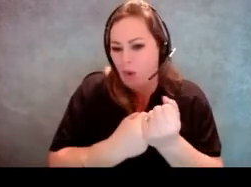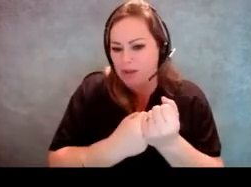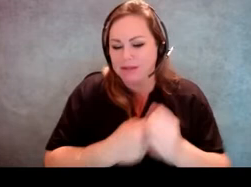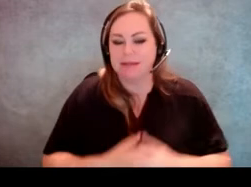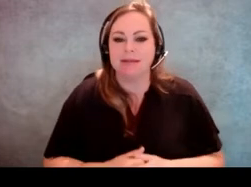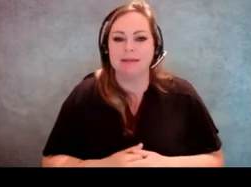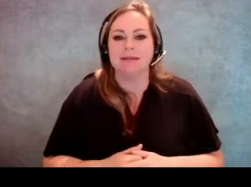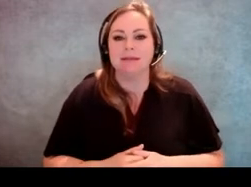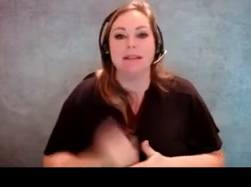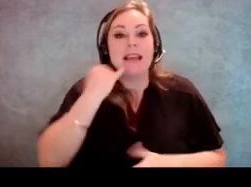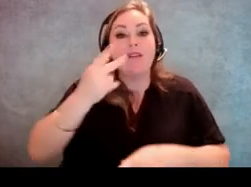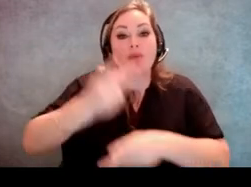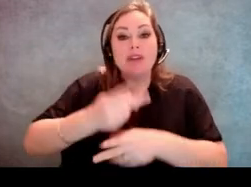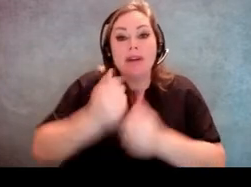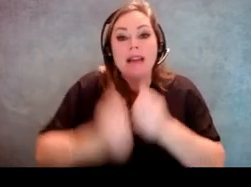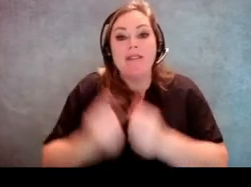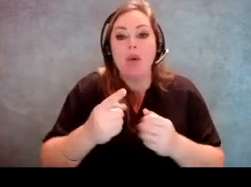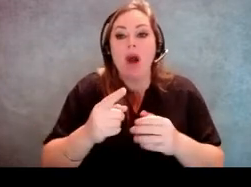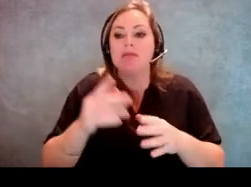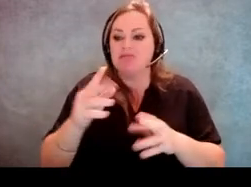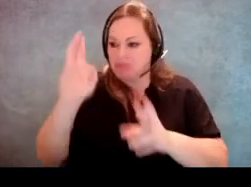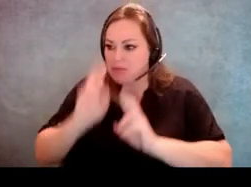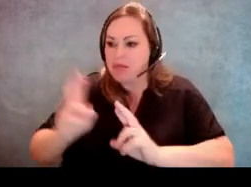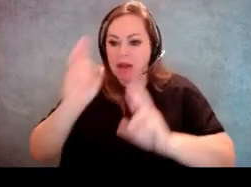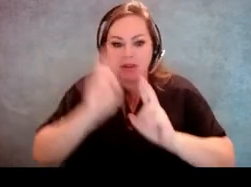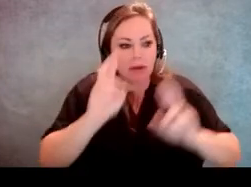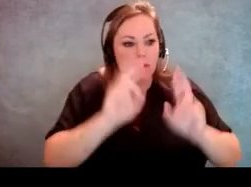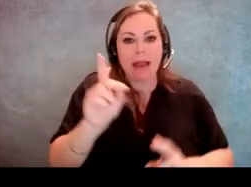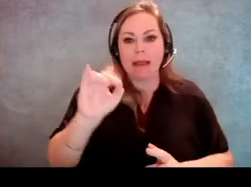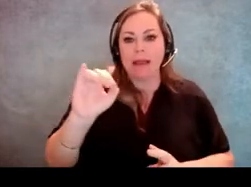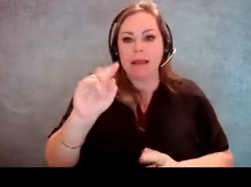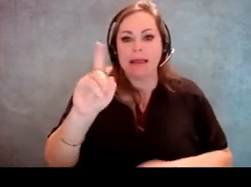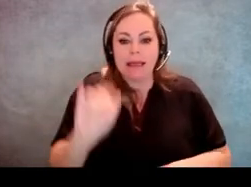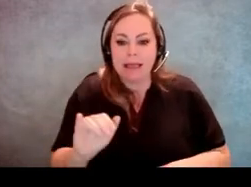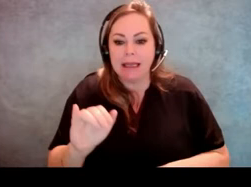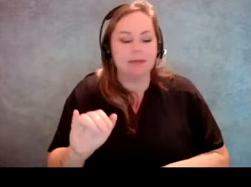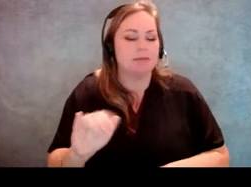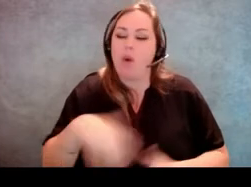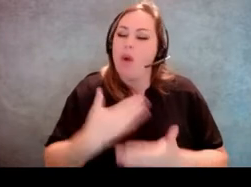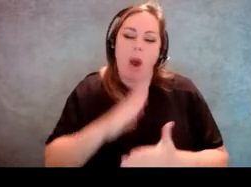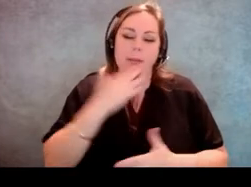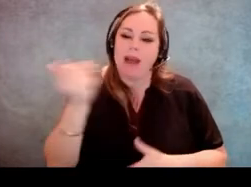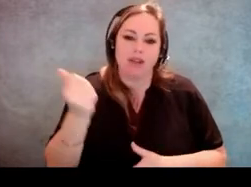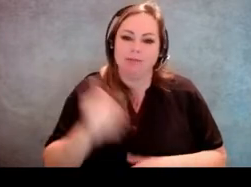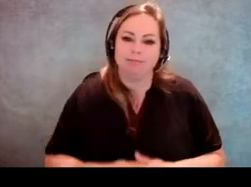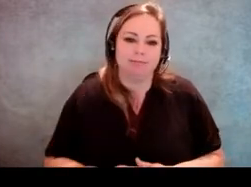And so if we just treat everybody with, like you said, with dignity and respect, I think we're all gonna be better off for it.